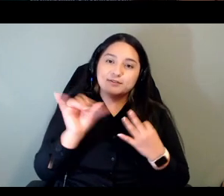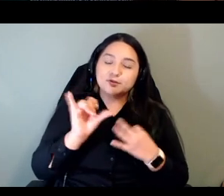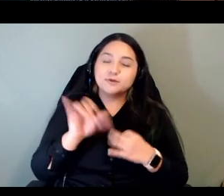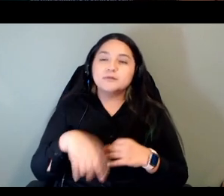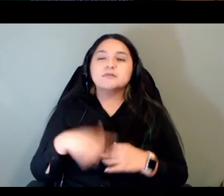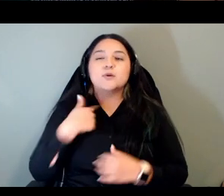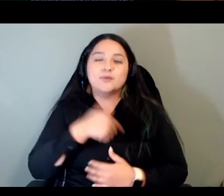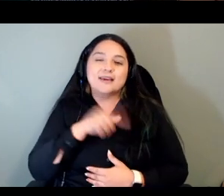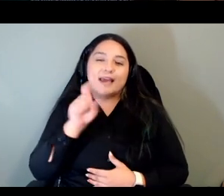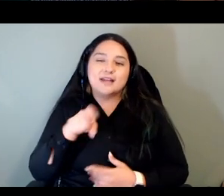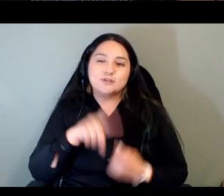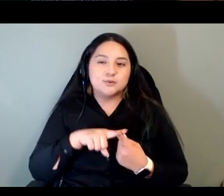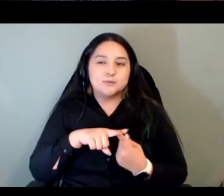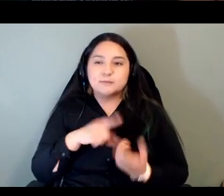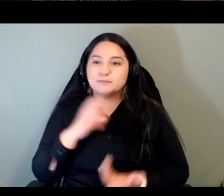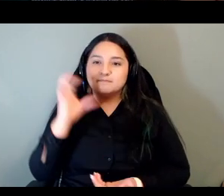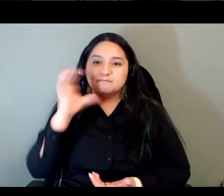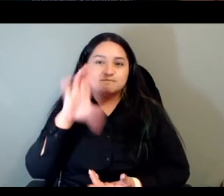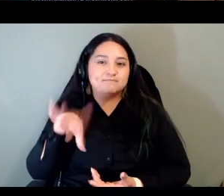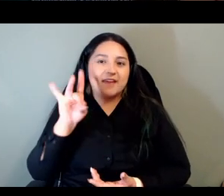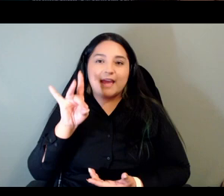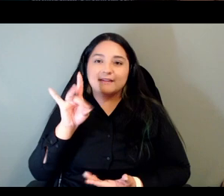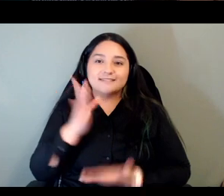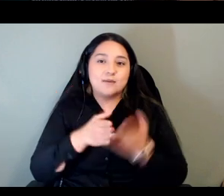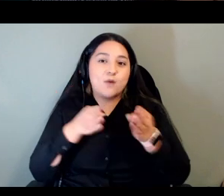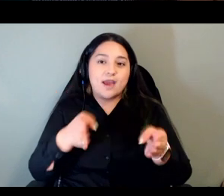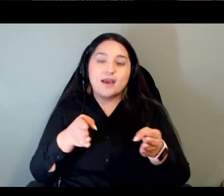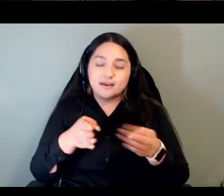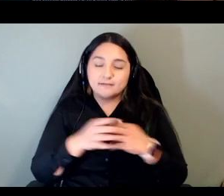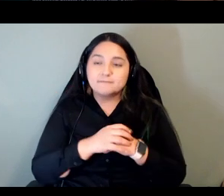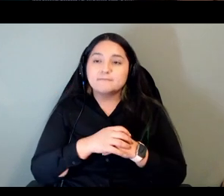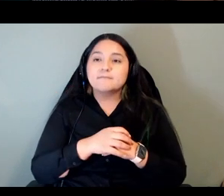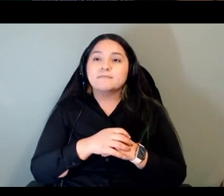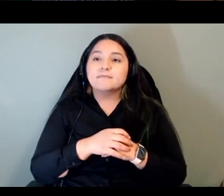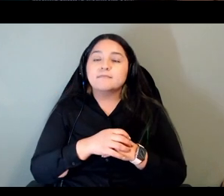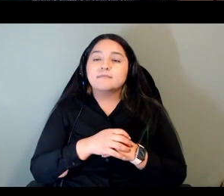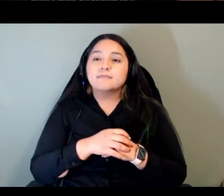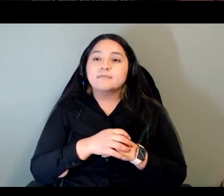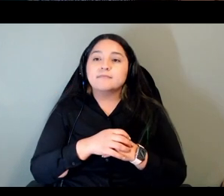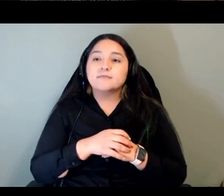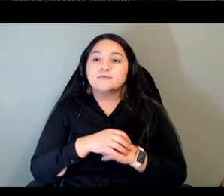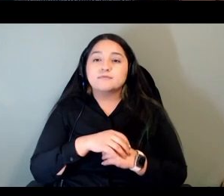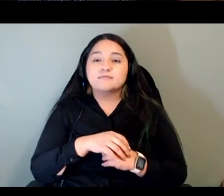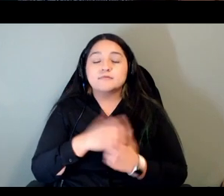for for a way and since it was going to be the platform it was going to be free in 7